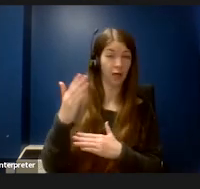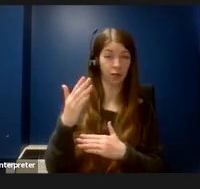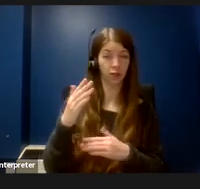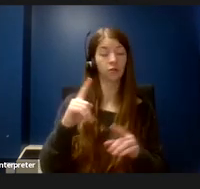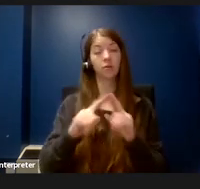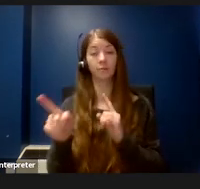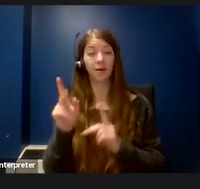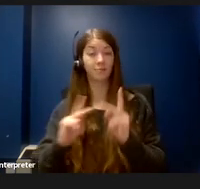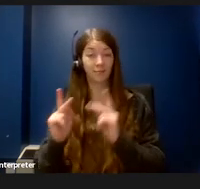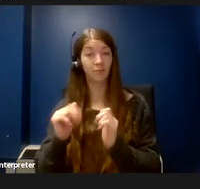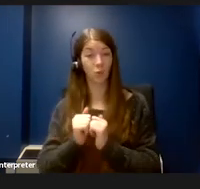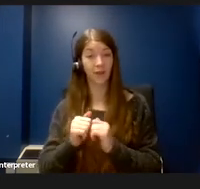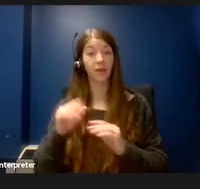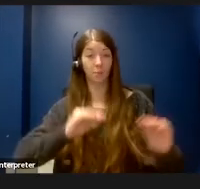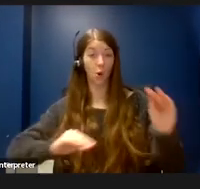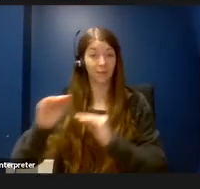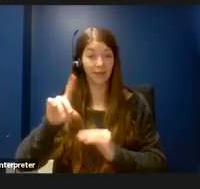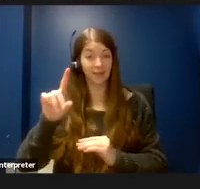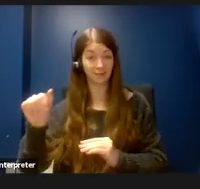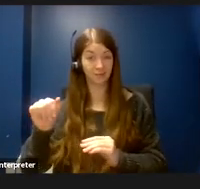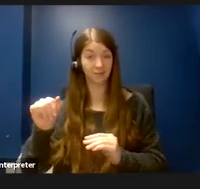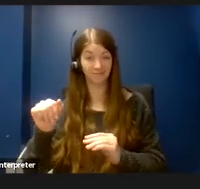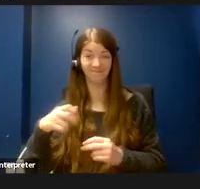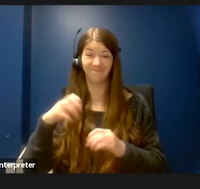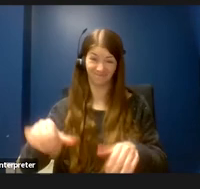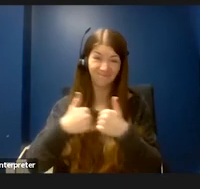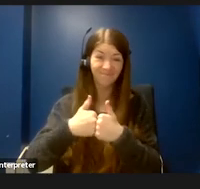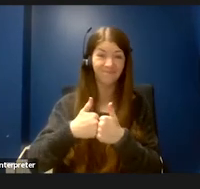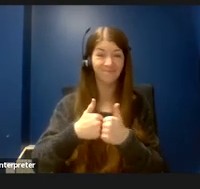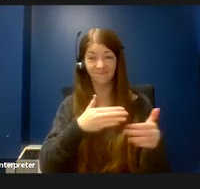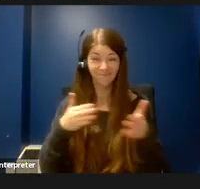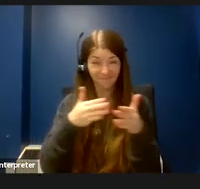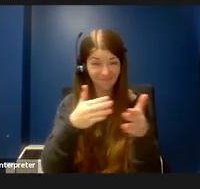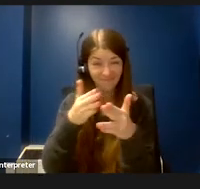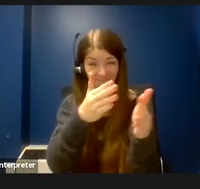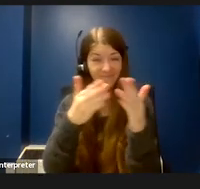disability they can be hard to navigate because they're crowded. The tables are at a high height